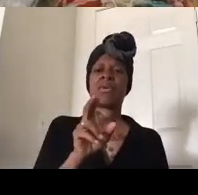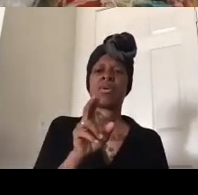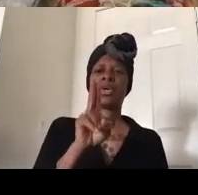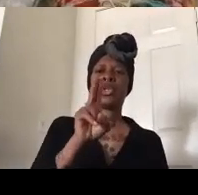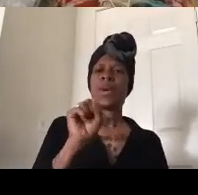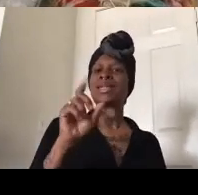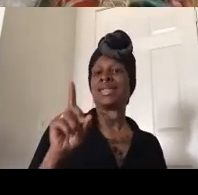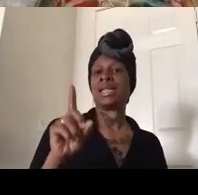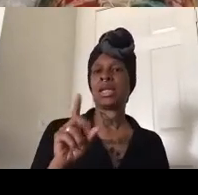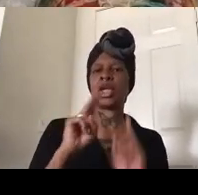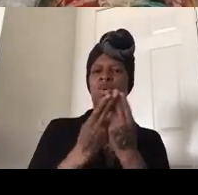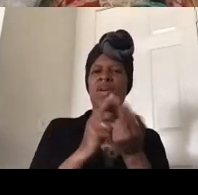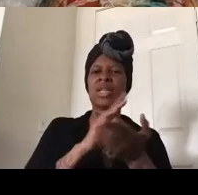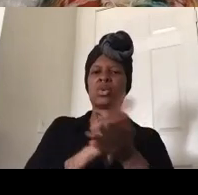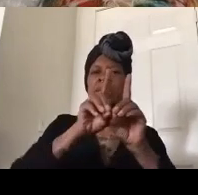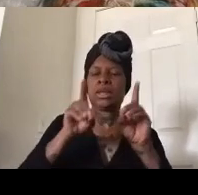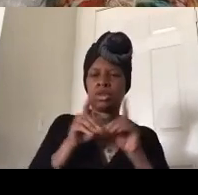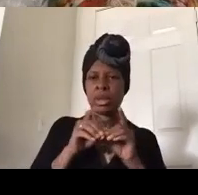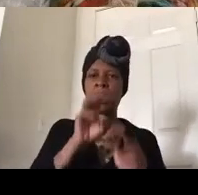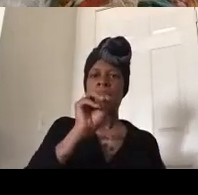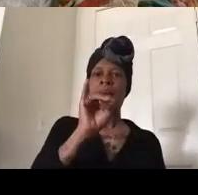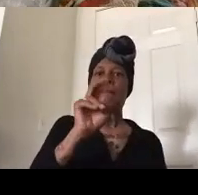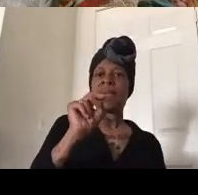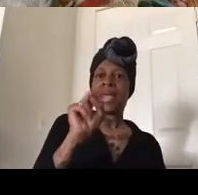minneapolis was the first um we're getting word that it's cut